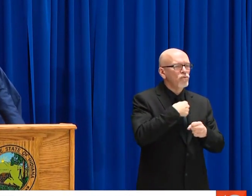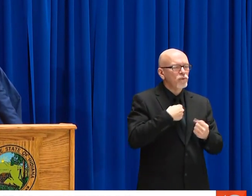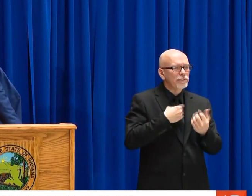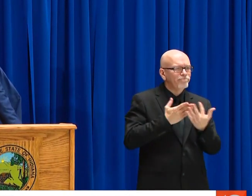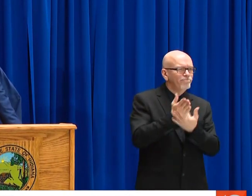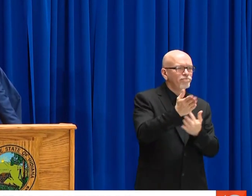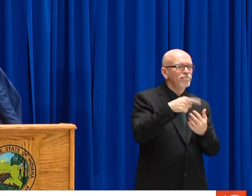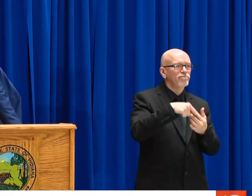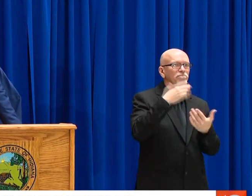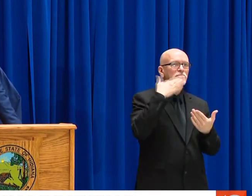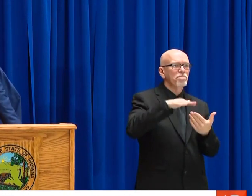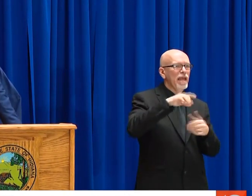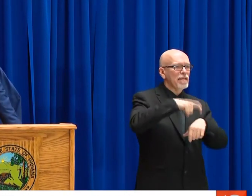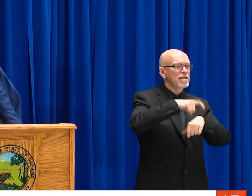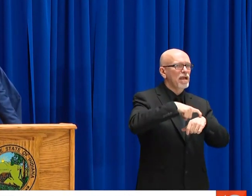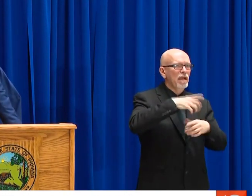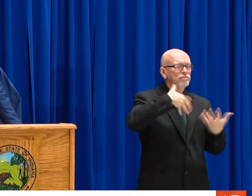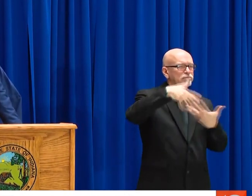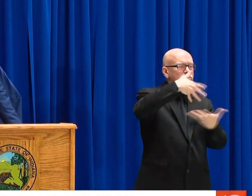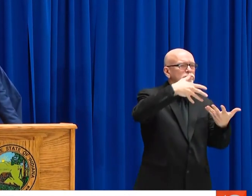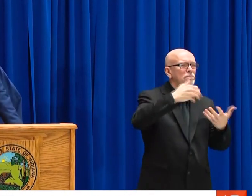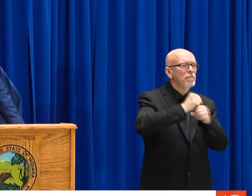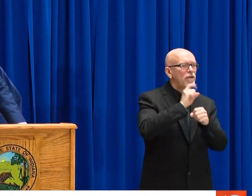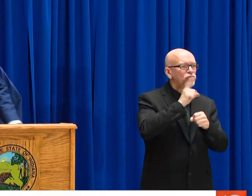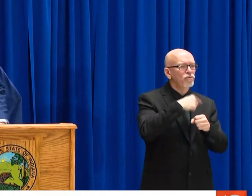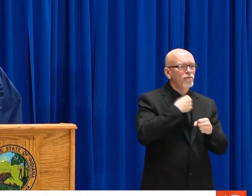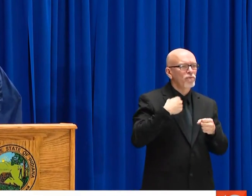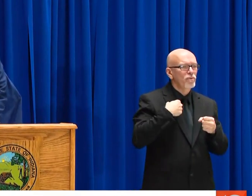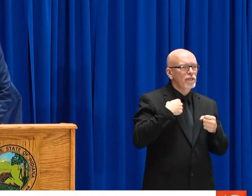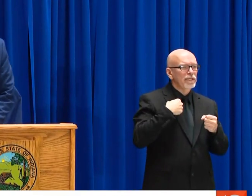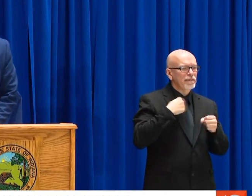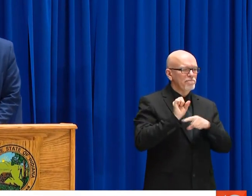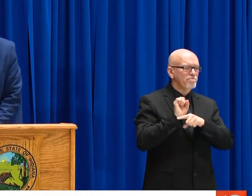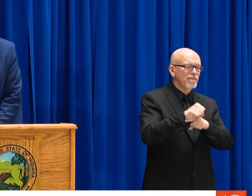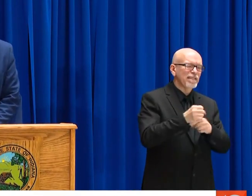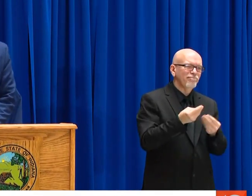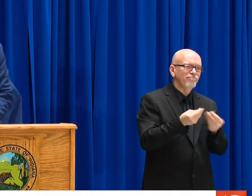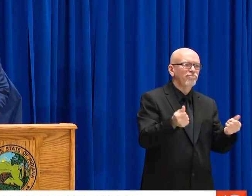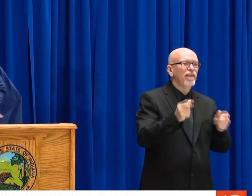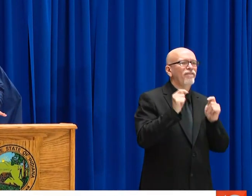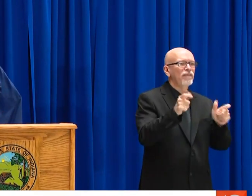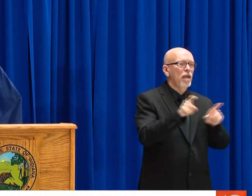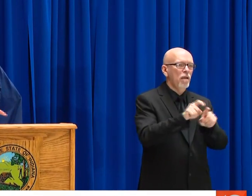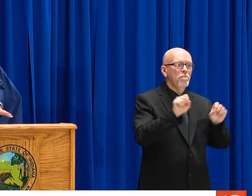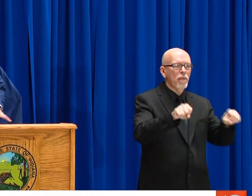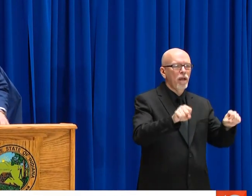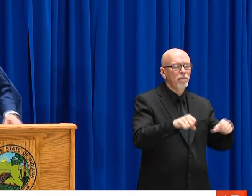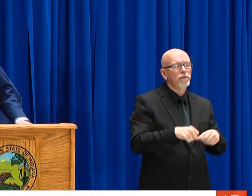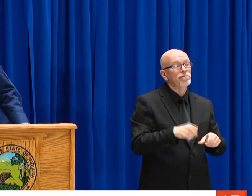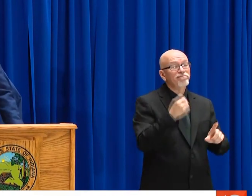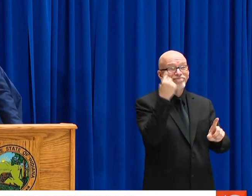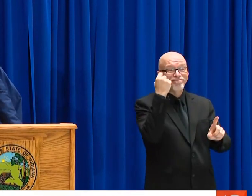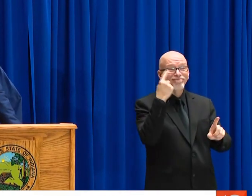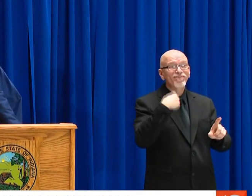THAT'S THE WHOLE PURPOSE OF HUNKER DOWN HOOSIERS, IT'S TO MAKE SURE THAT WE GET THROUGH